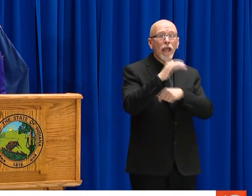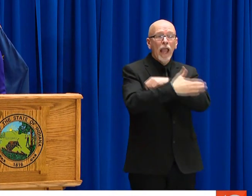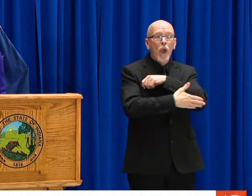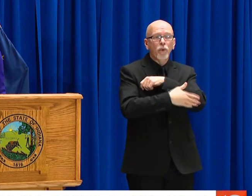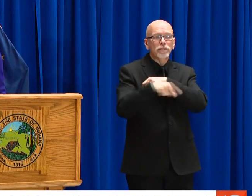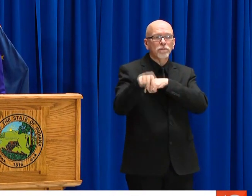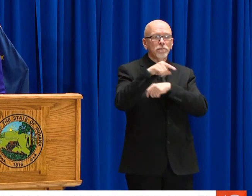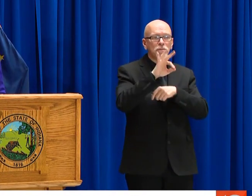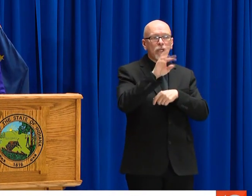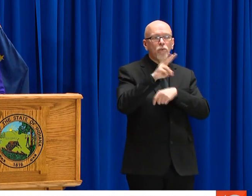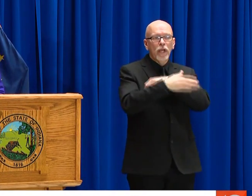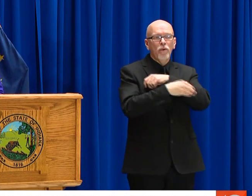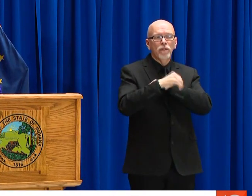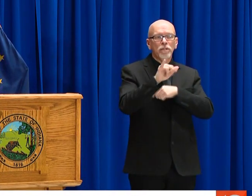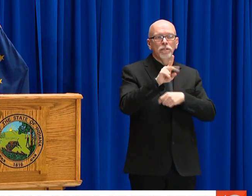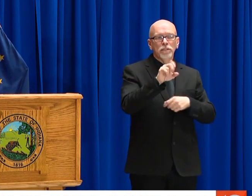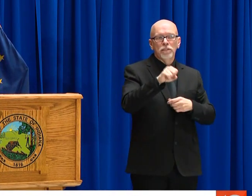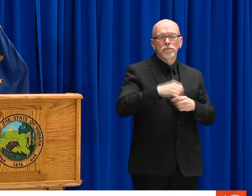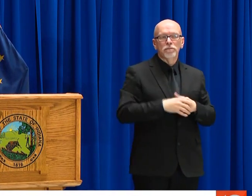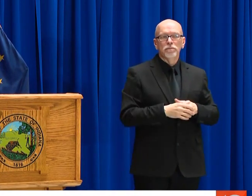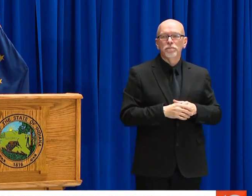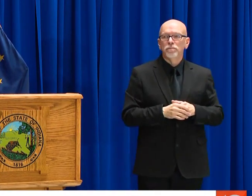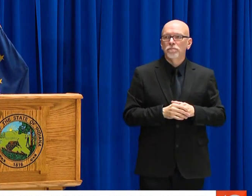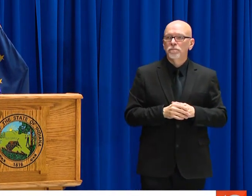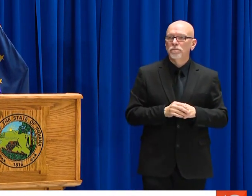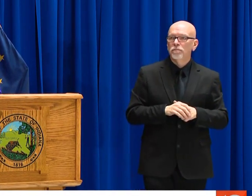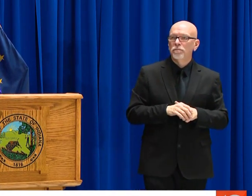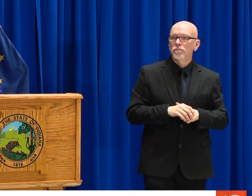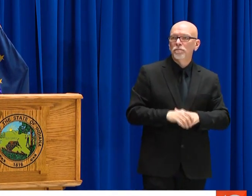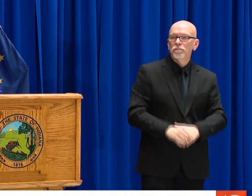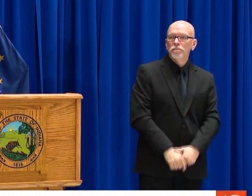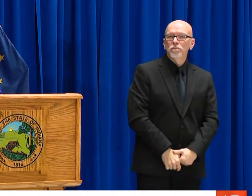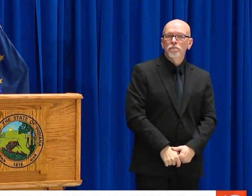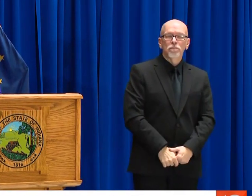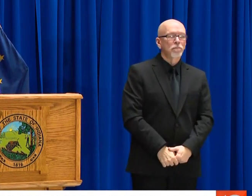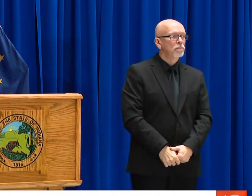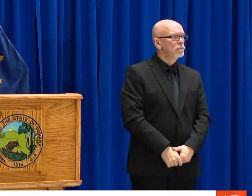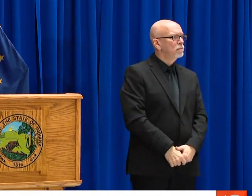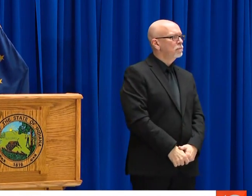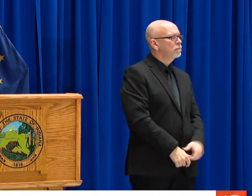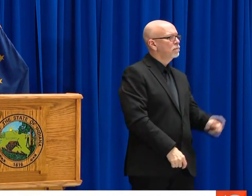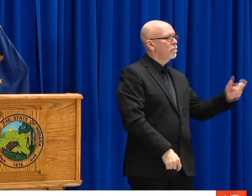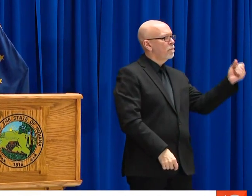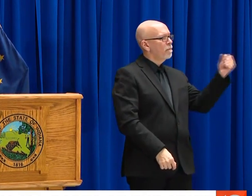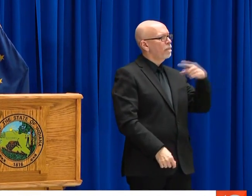THE EMERGENCY ROOM FOR THAT. YOU SAID ALL PARTS. IS THAT ALL PARTS OR COUNTIES? THAT IS AVAILABLE IN ALL